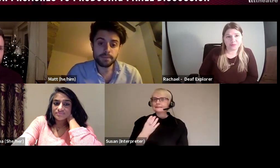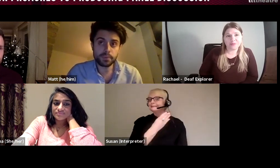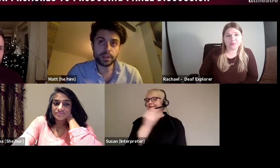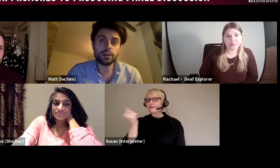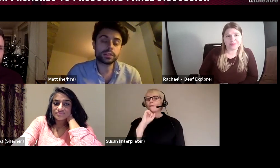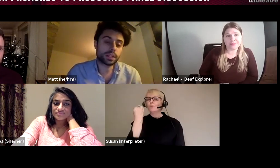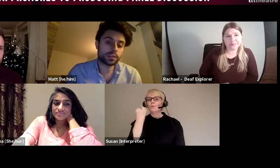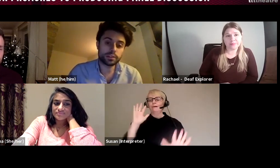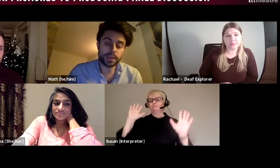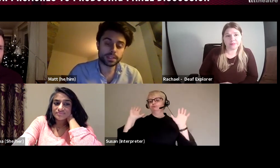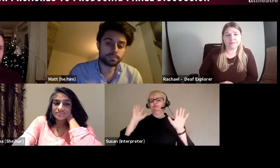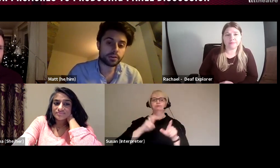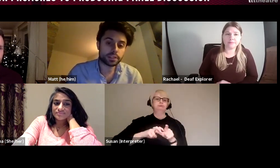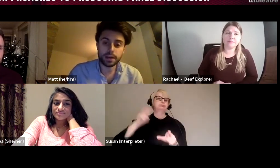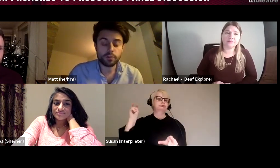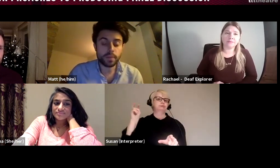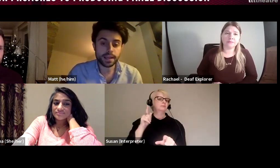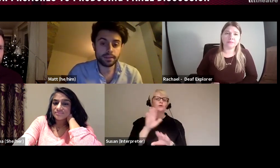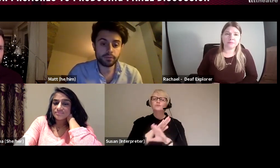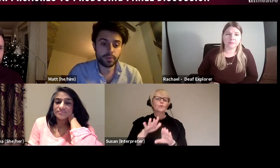But the last thing you should be is embarrassed about not making a living from it.